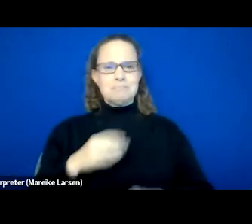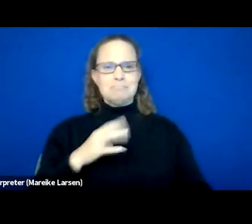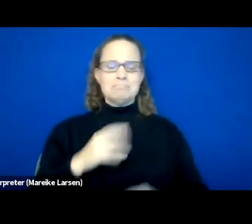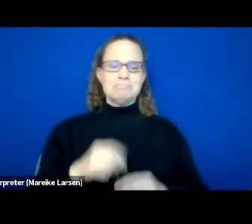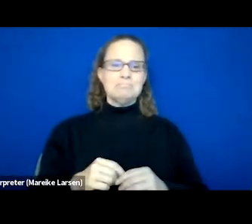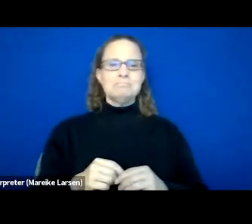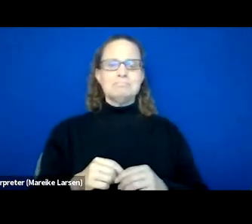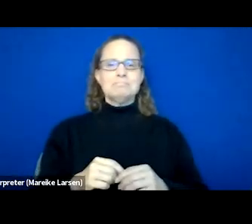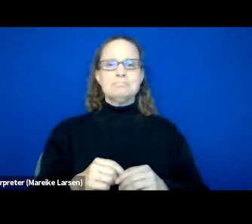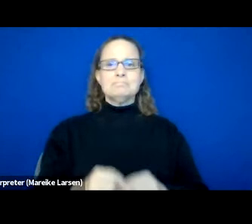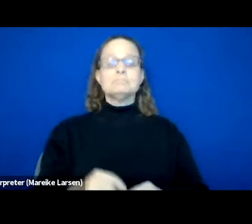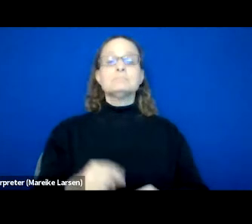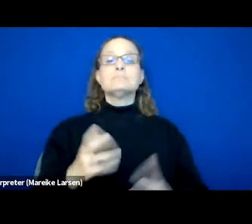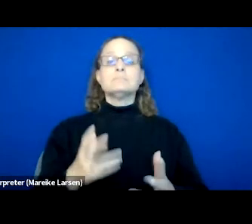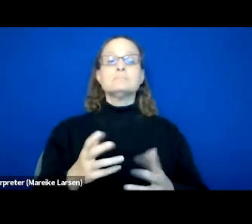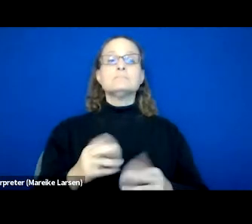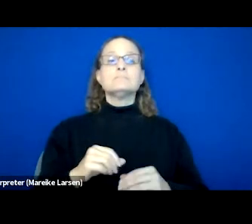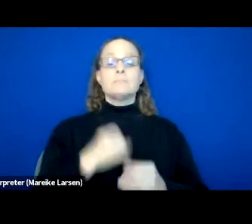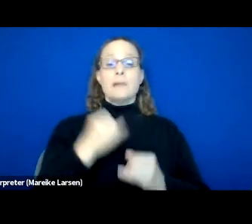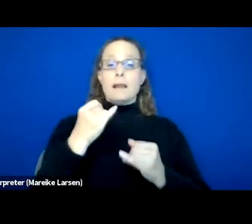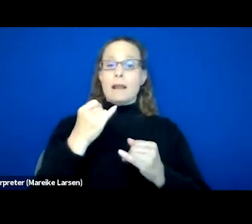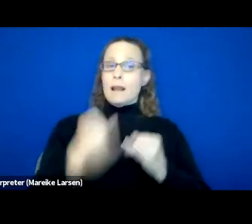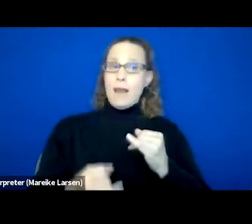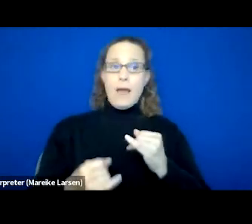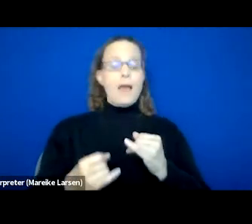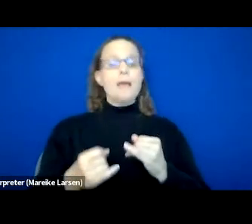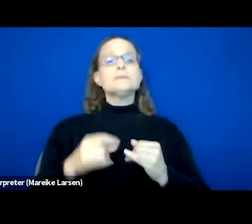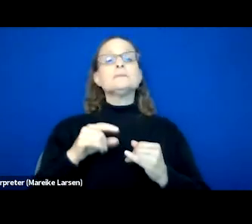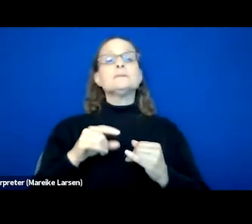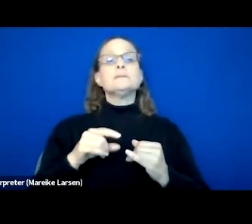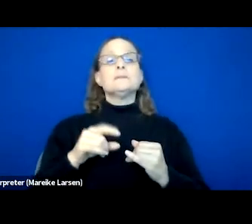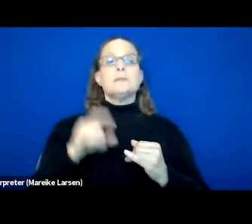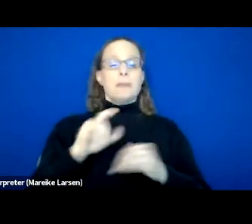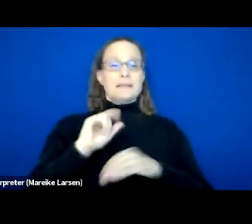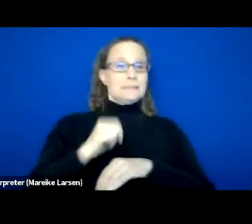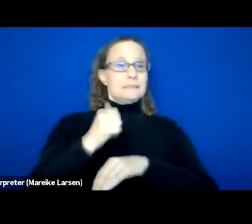All right, last or not least, they must establish the savings account simply